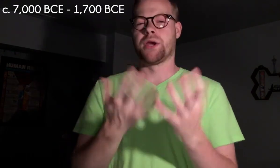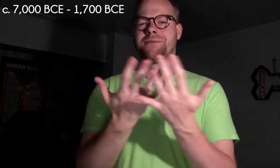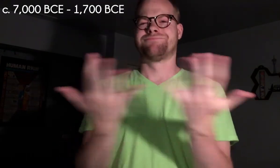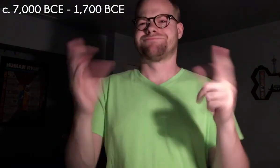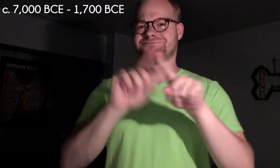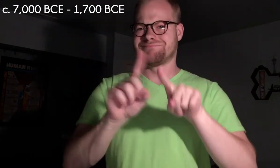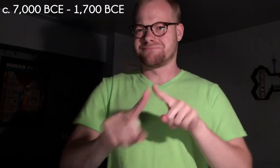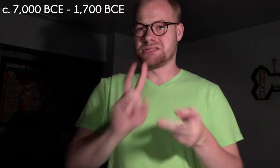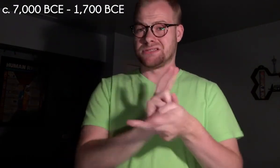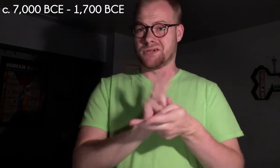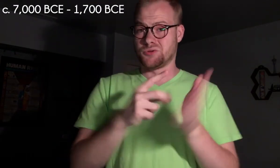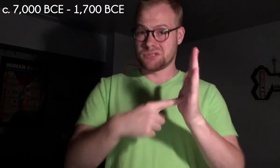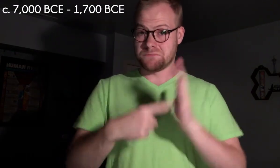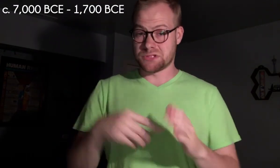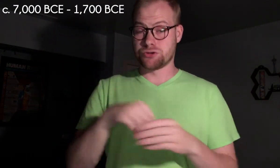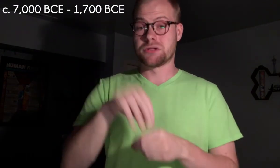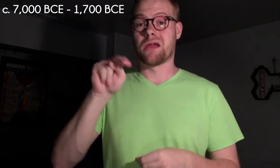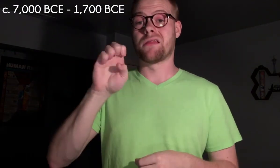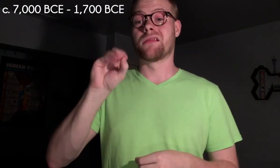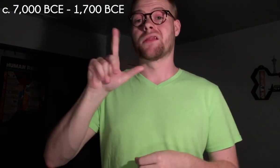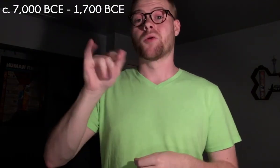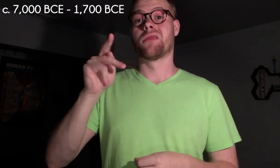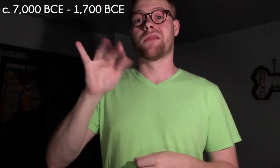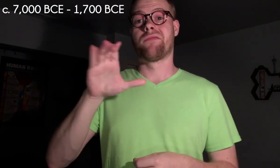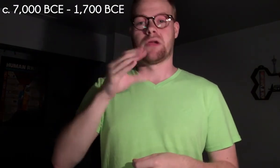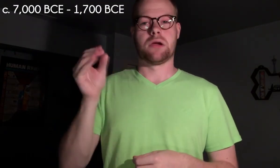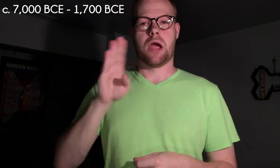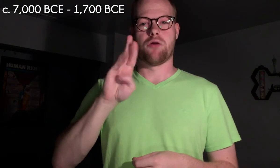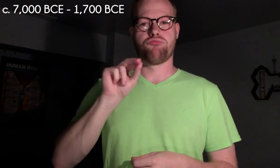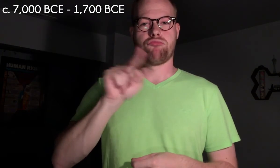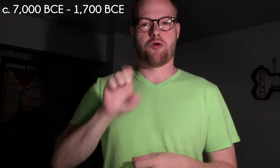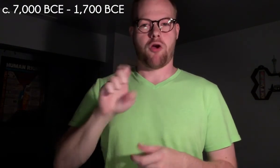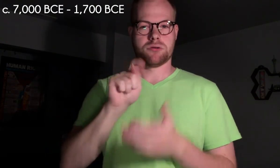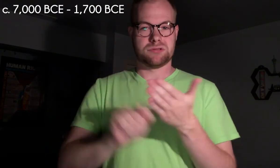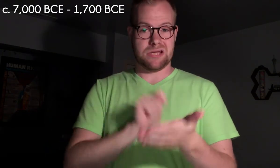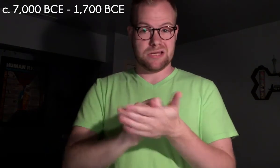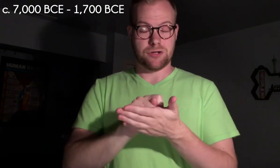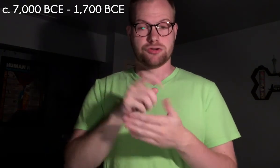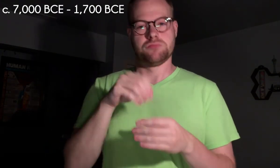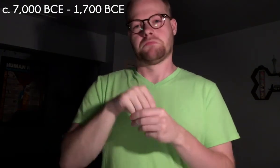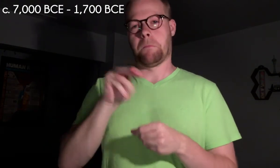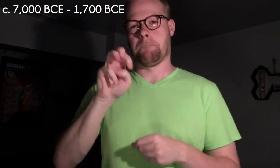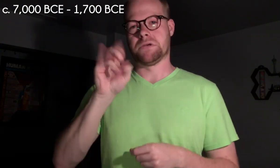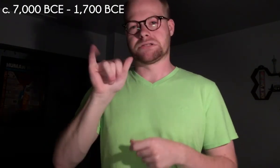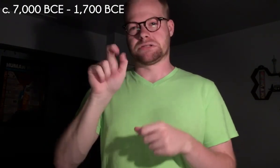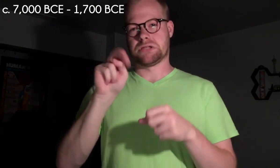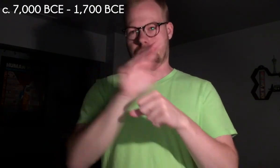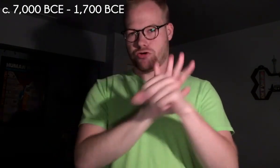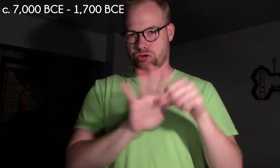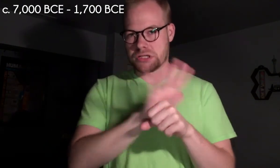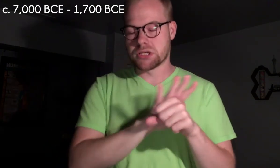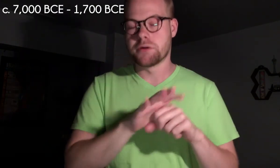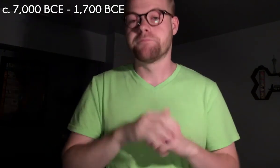c. 7,000 BCE – c. 1,700 BCE Among the sexual depictions in Neolithic and Bronze Age from the Mediterranean are,